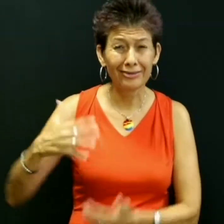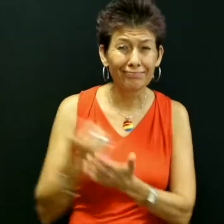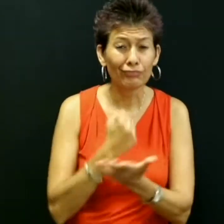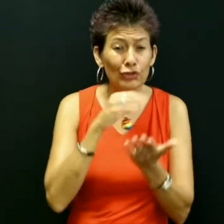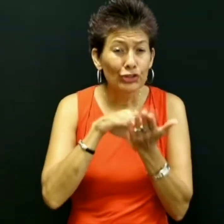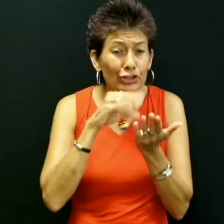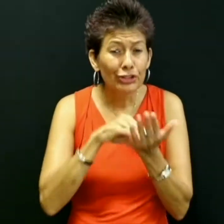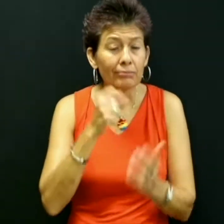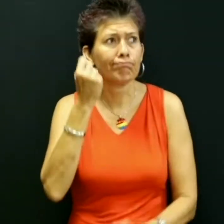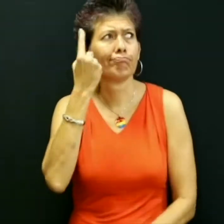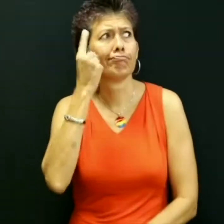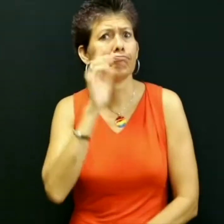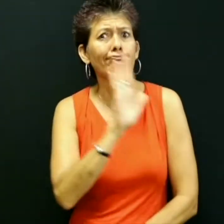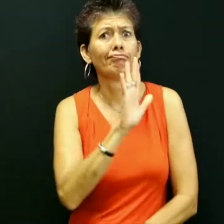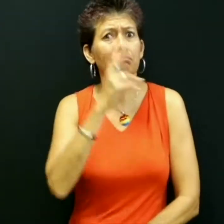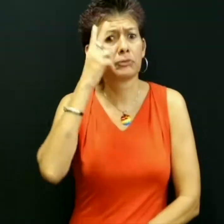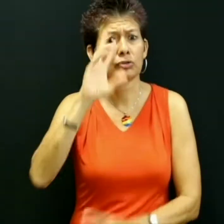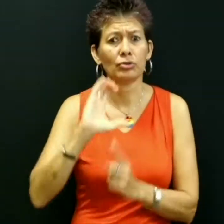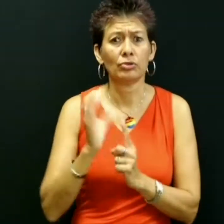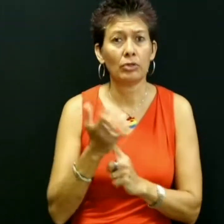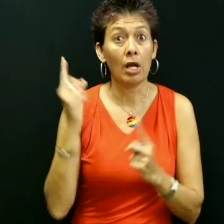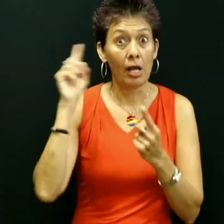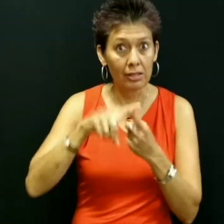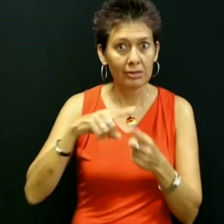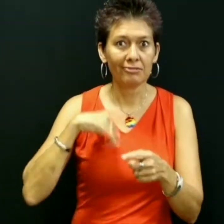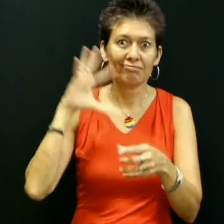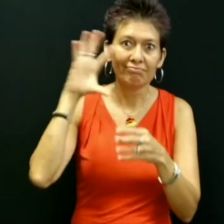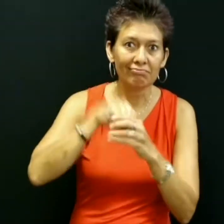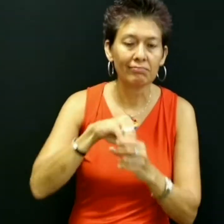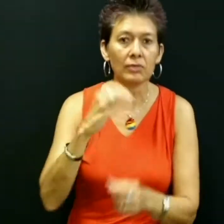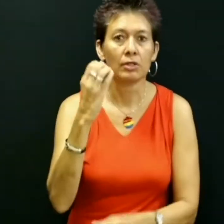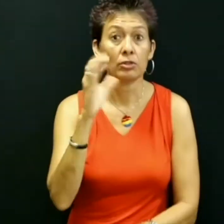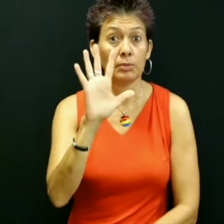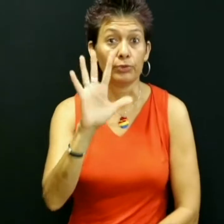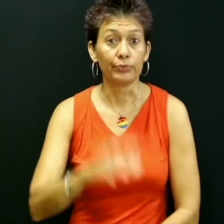I didn’t get the chance to learn and understand my Mexican culture until I became involved with the Council de Manos.